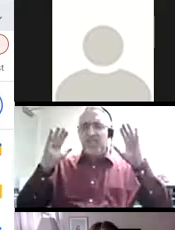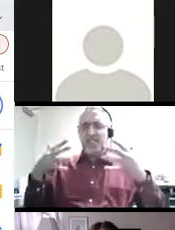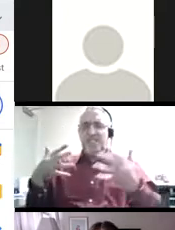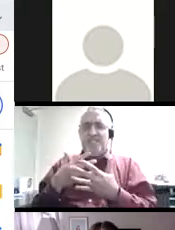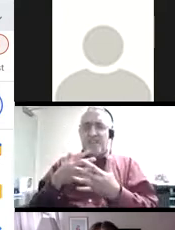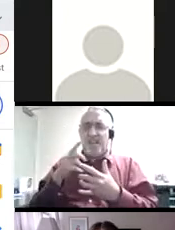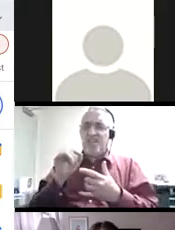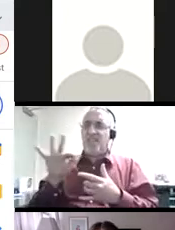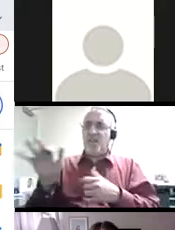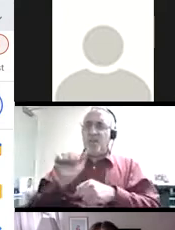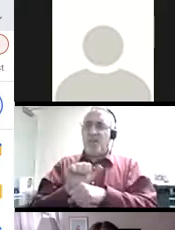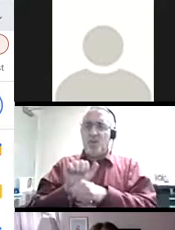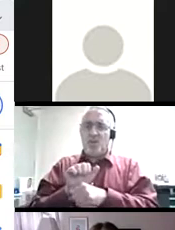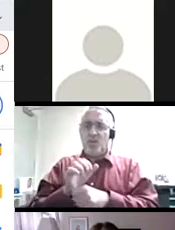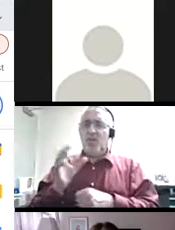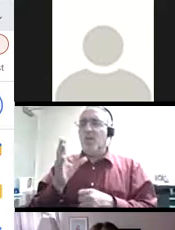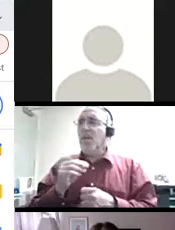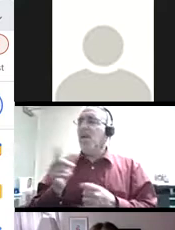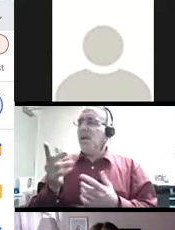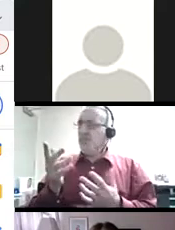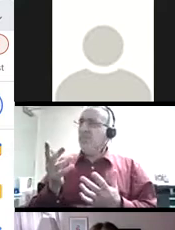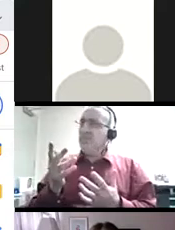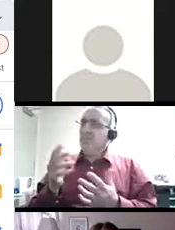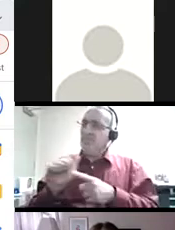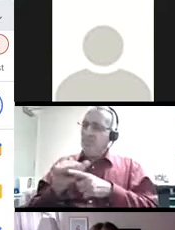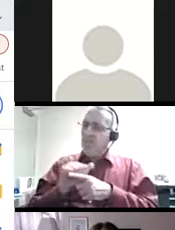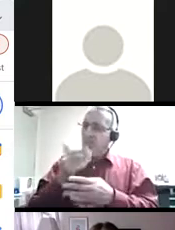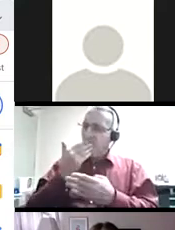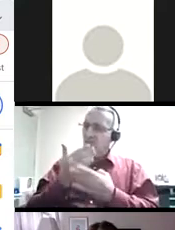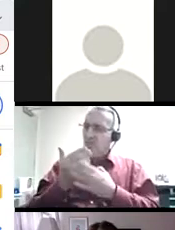to release fears strangled over their work and exercise authentic voice.